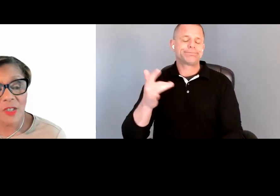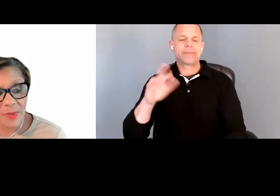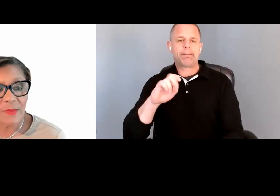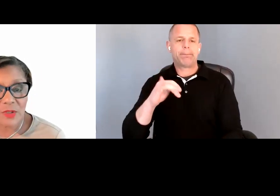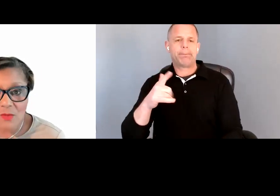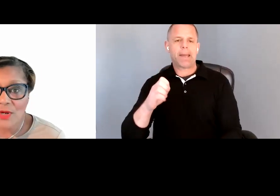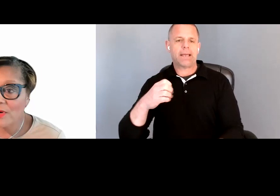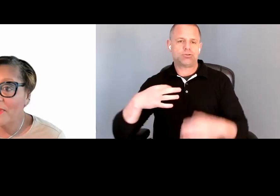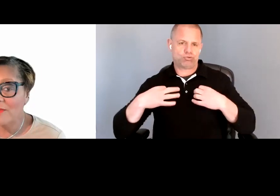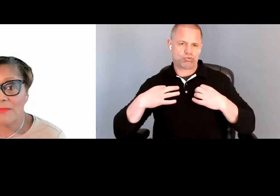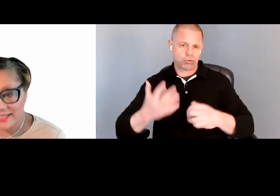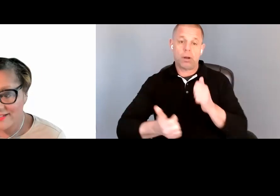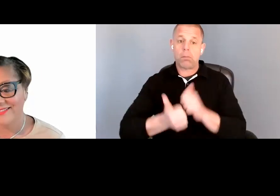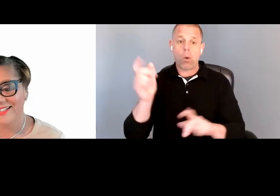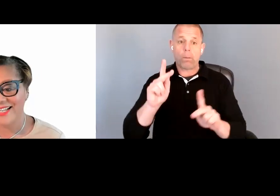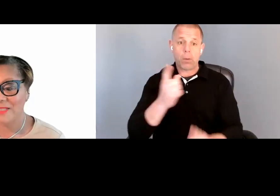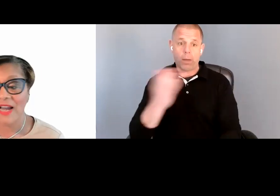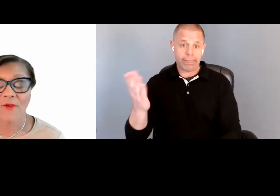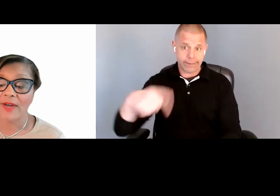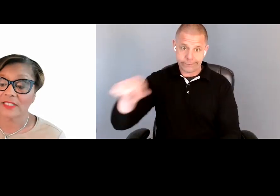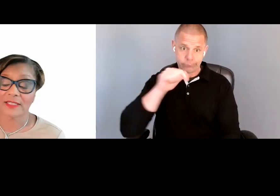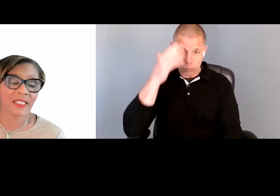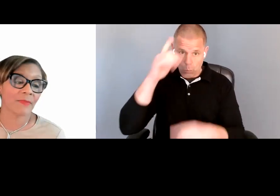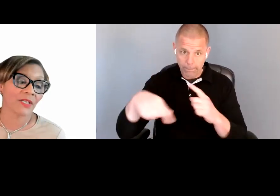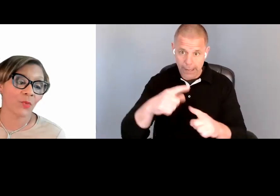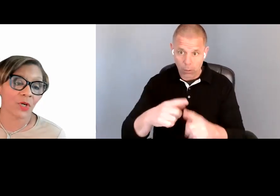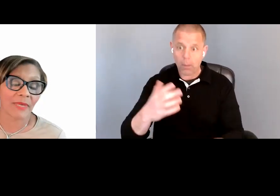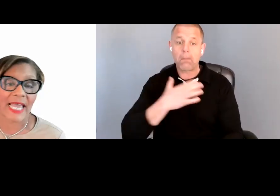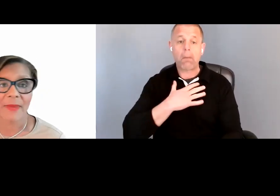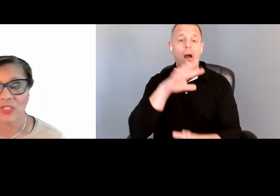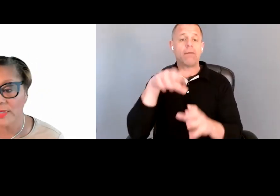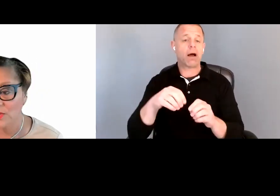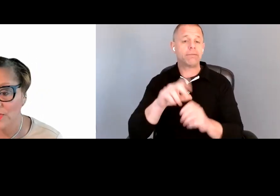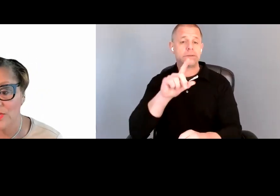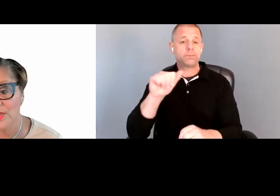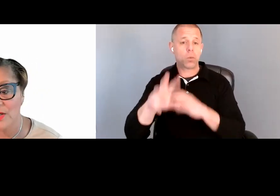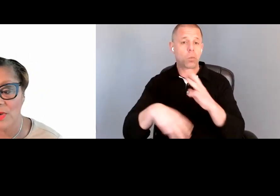most people don't know about me is my foray into the disability world began about 22 years ago,